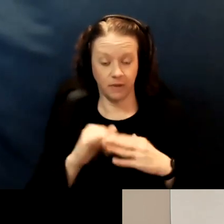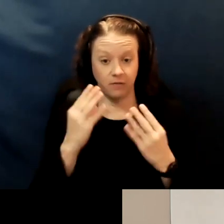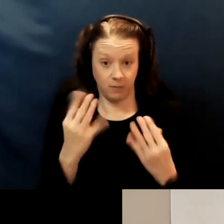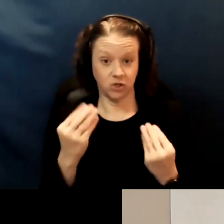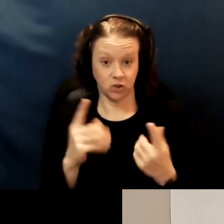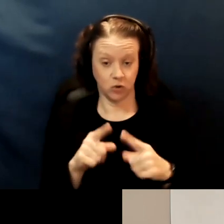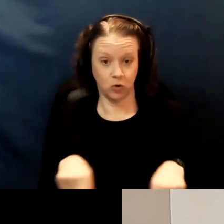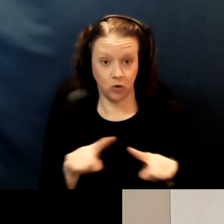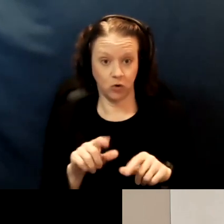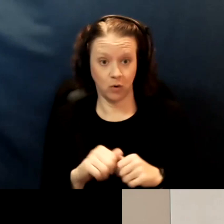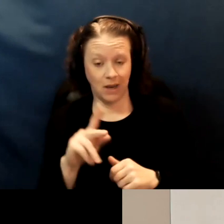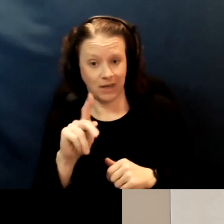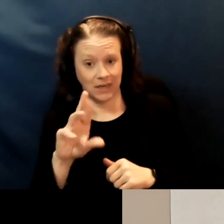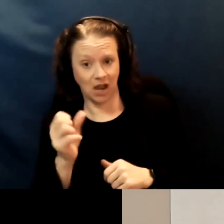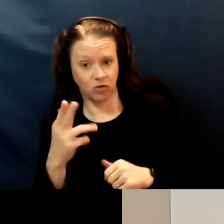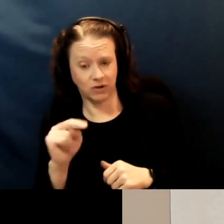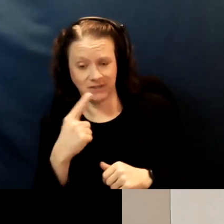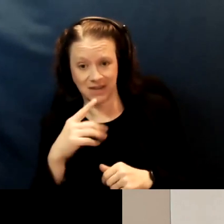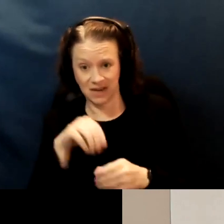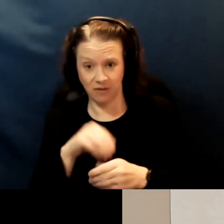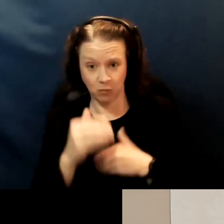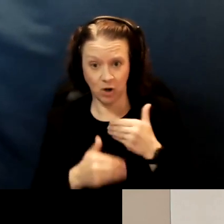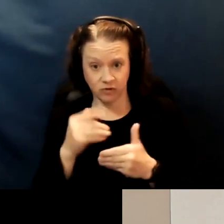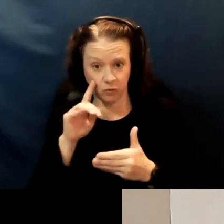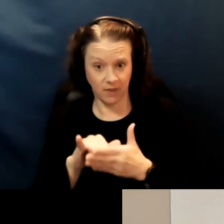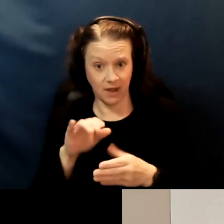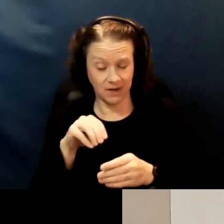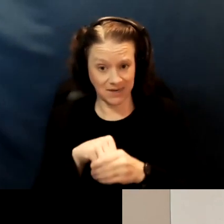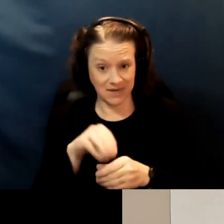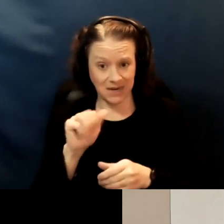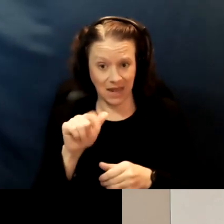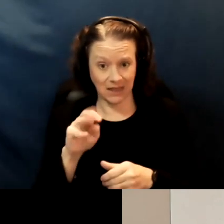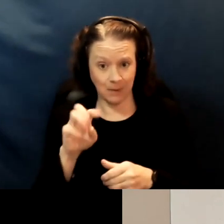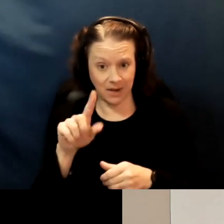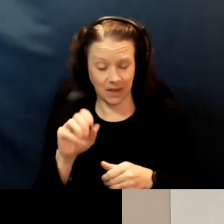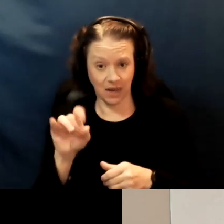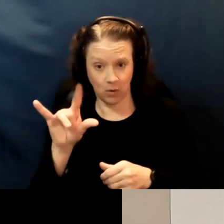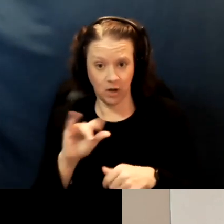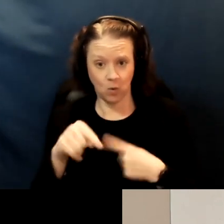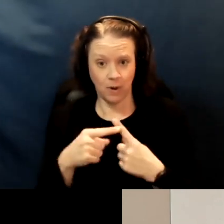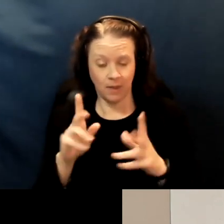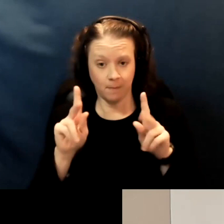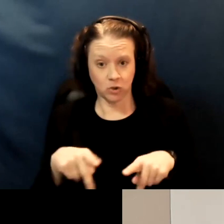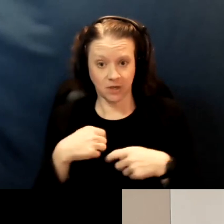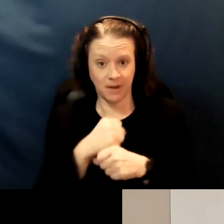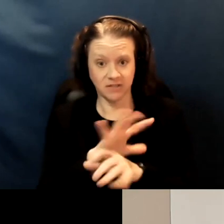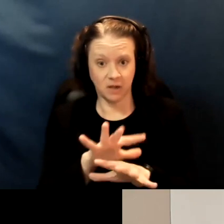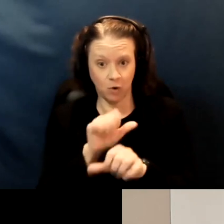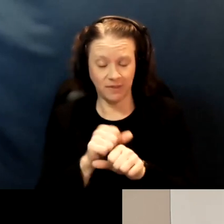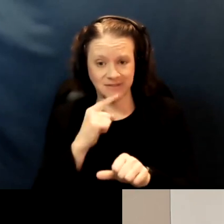[Catherine] Is the process for that in Alameda County, when the person makes the appointments that they indicate who else is in the home?